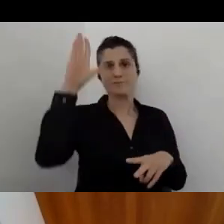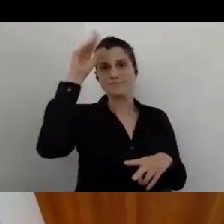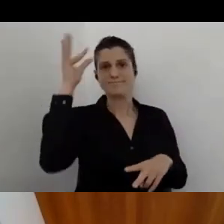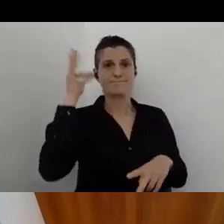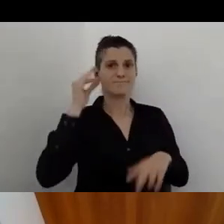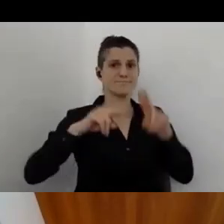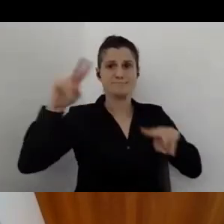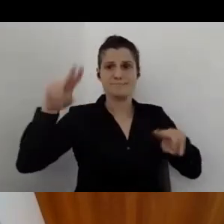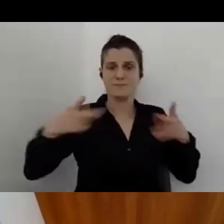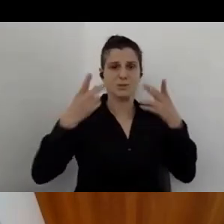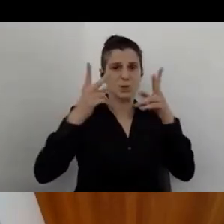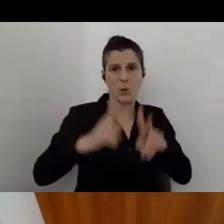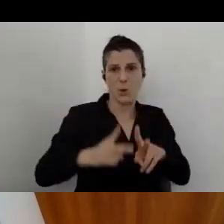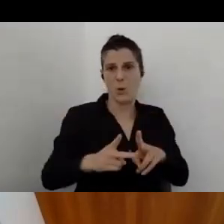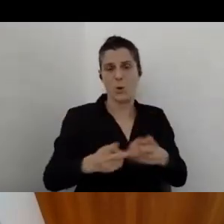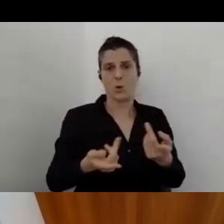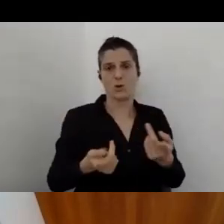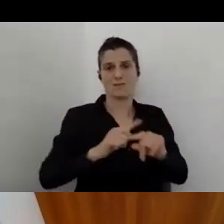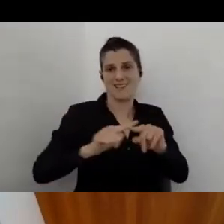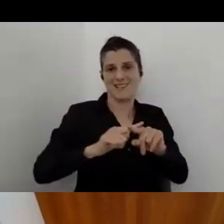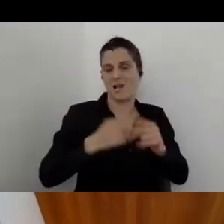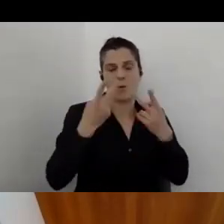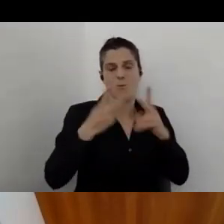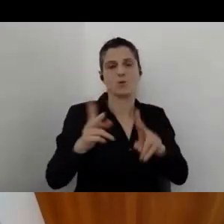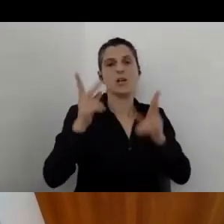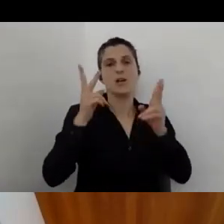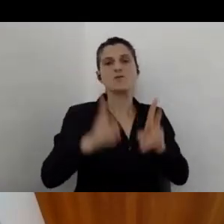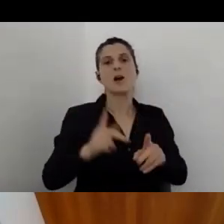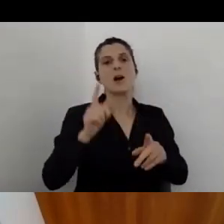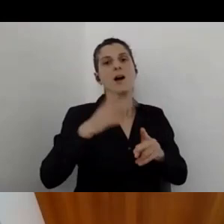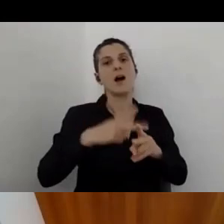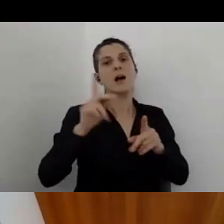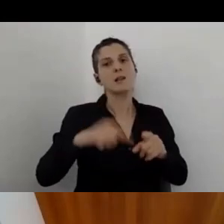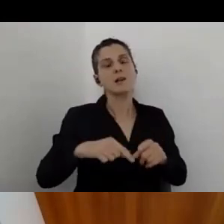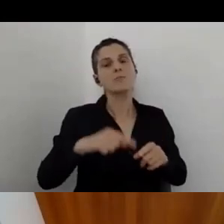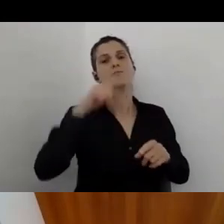We can do it. We just need to keep our heads up and working towards a solution.